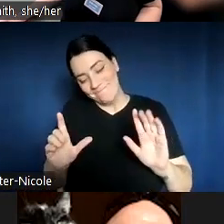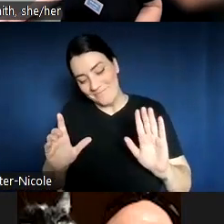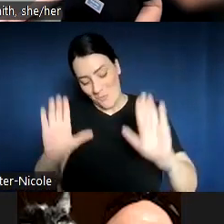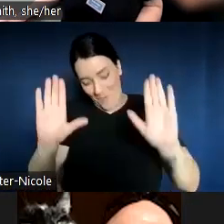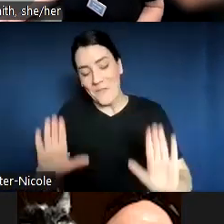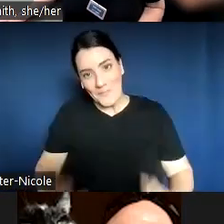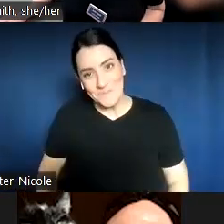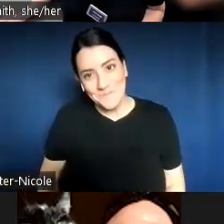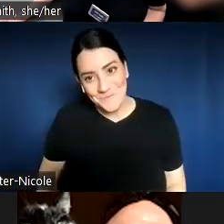This is Kelly.